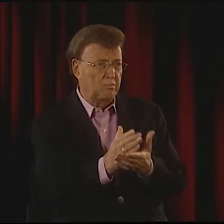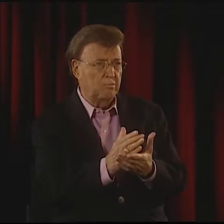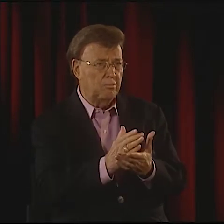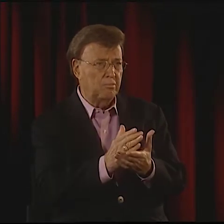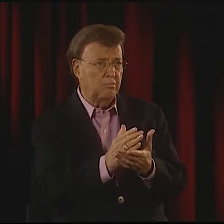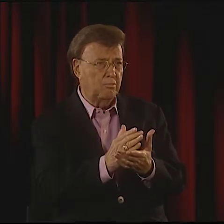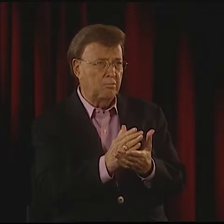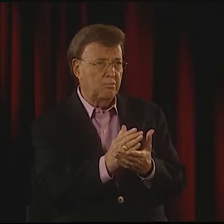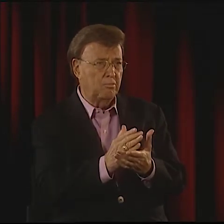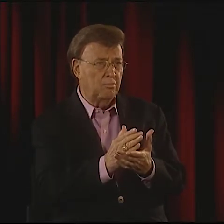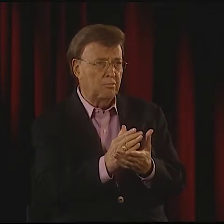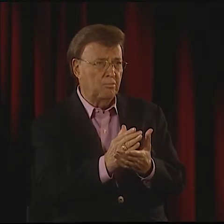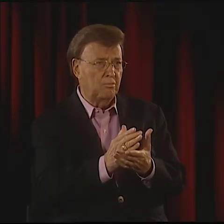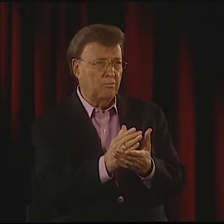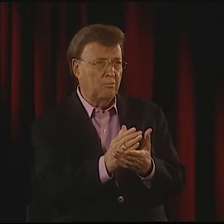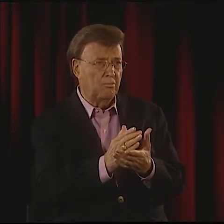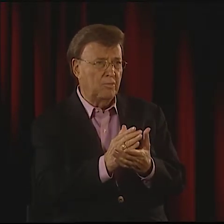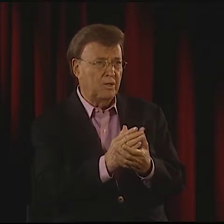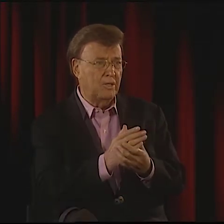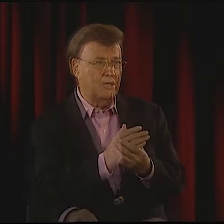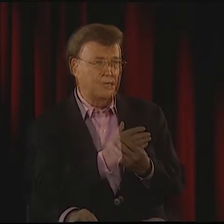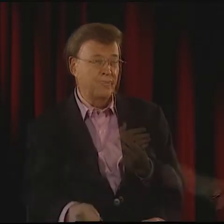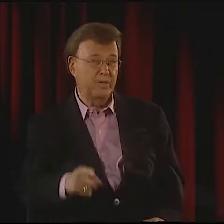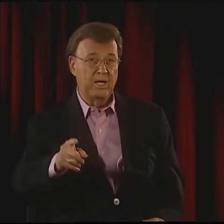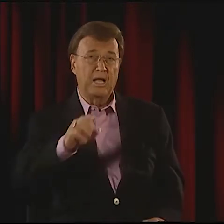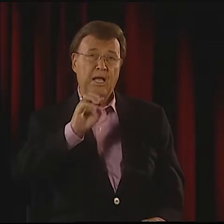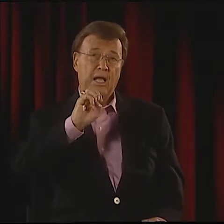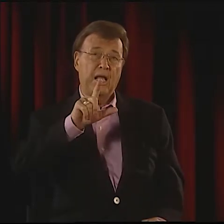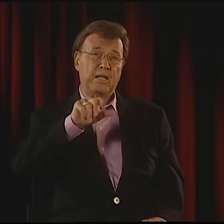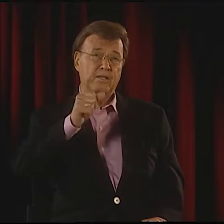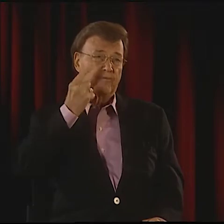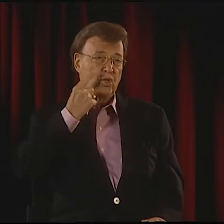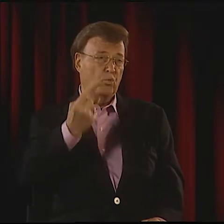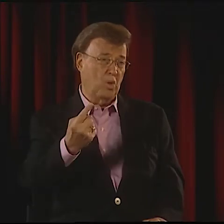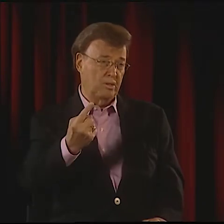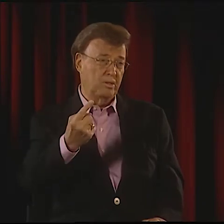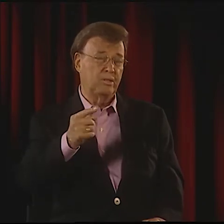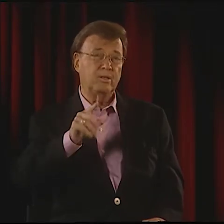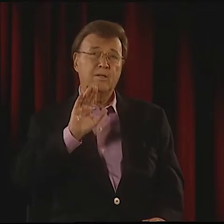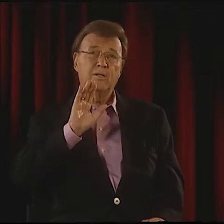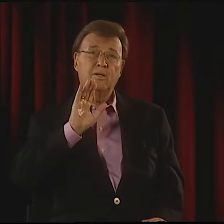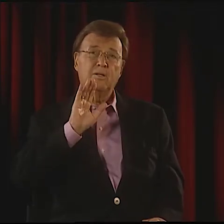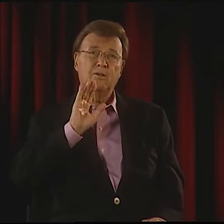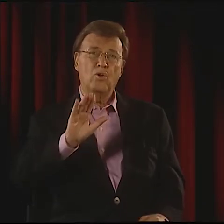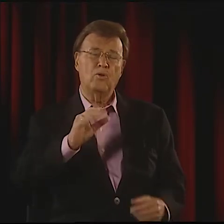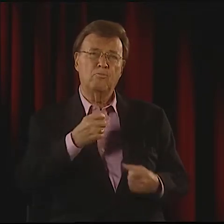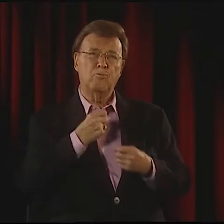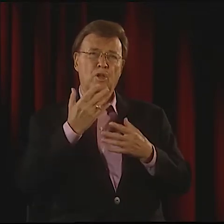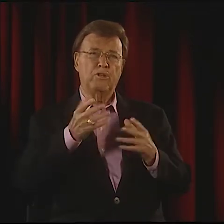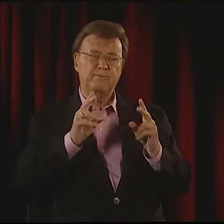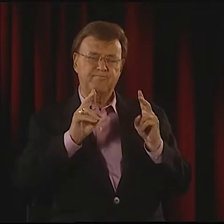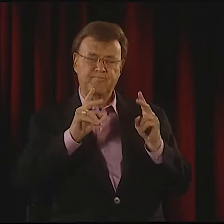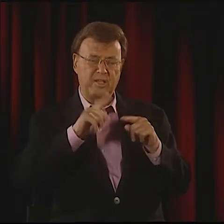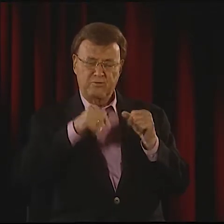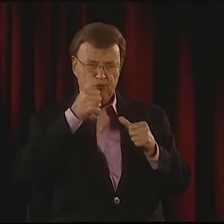OR EXPLAIN WHY IT'S HAPPENING. I DON'T KNOW WHY IT STOPPED.